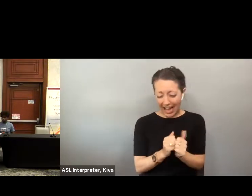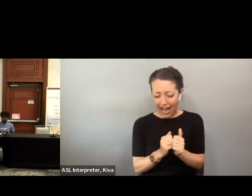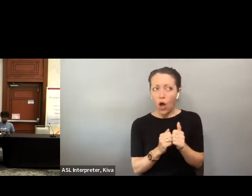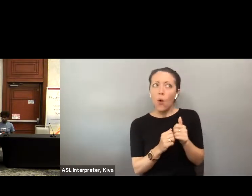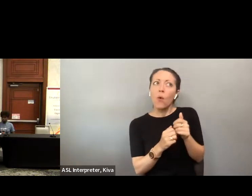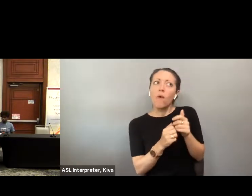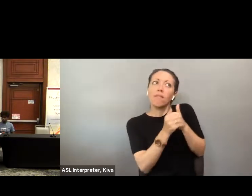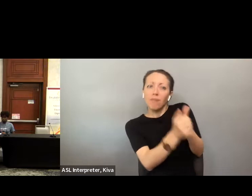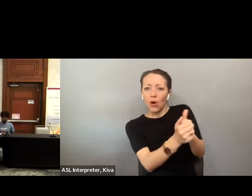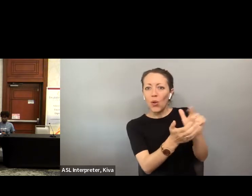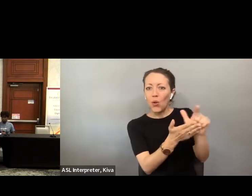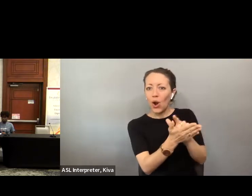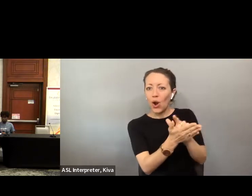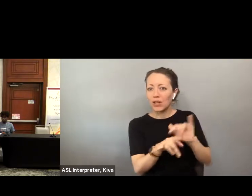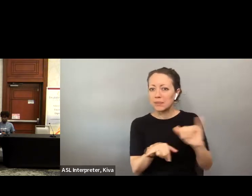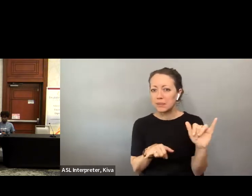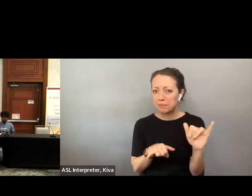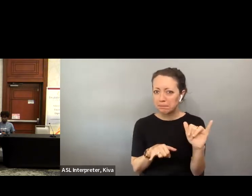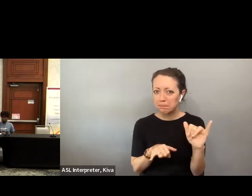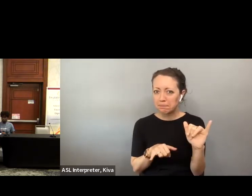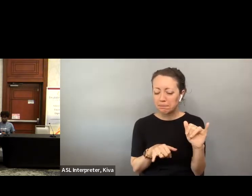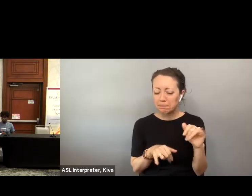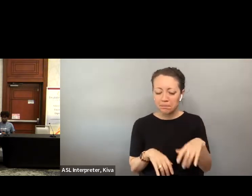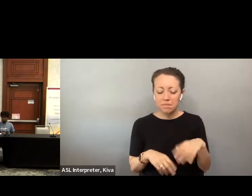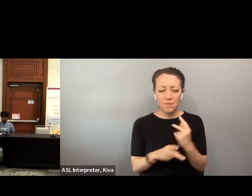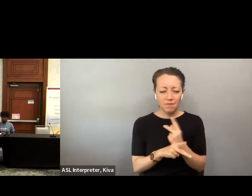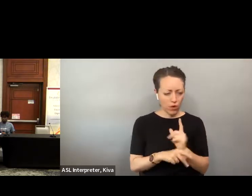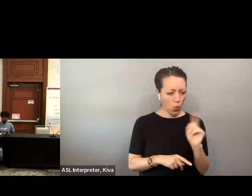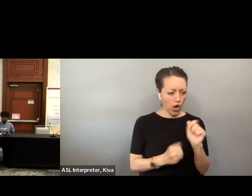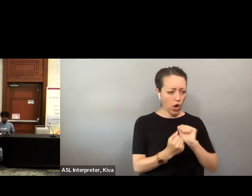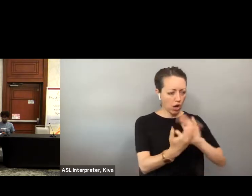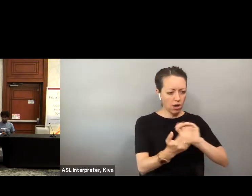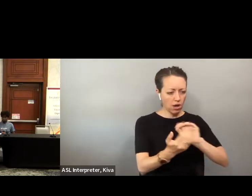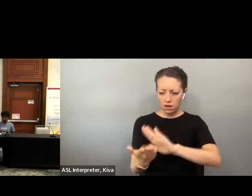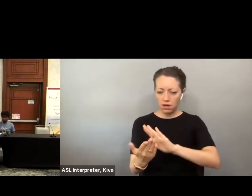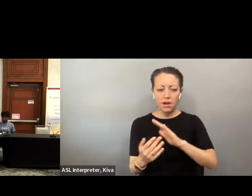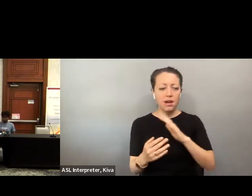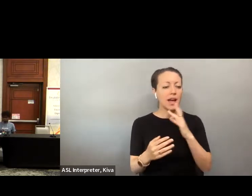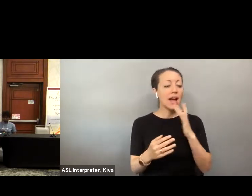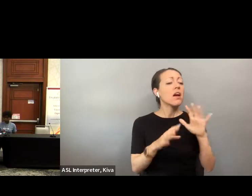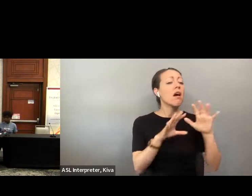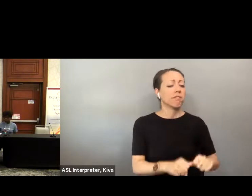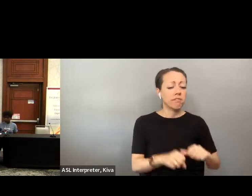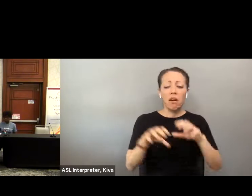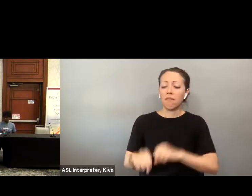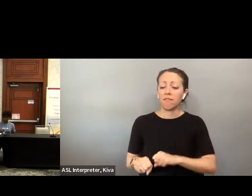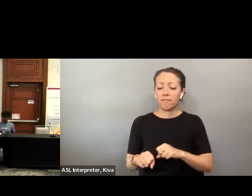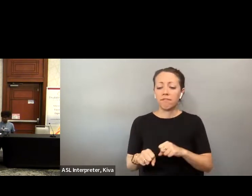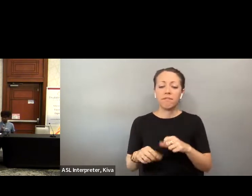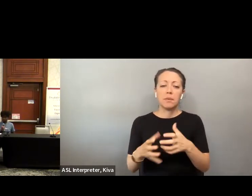from our office, operate within the system that currently exists and then maximize that as far as we possibly can to the benefit of our voters with disabilities and removing the